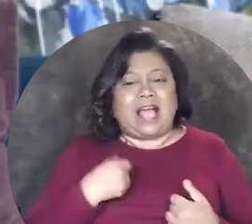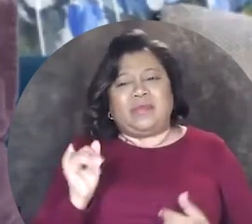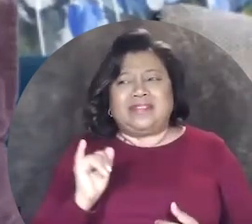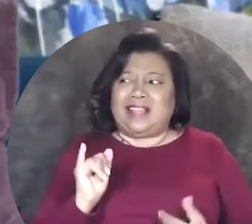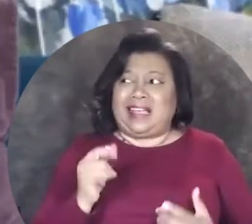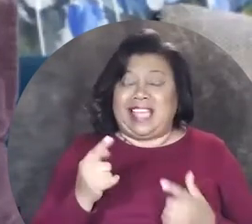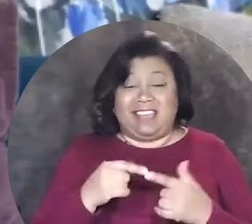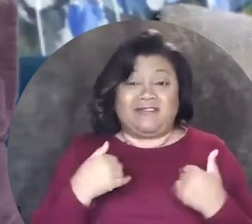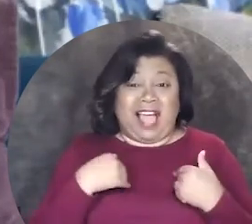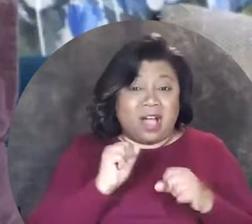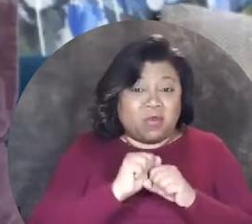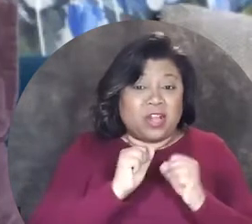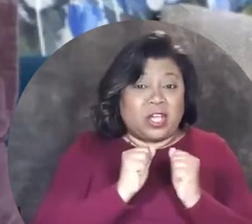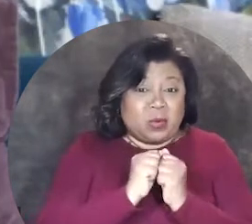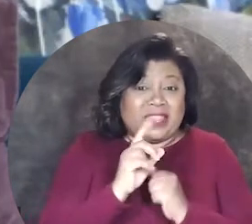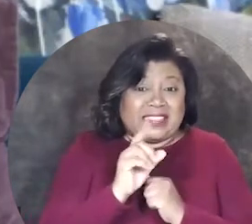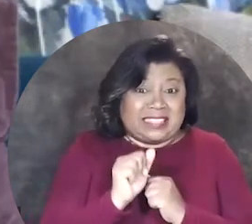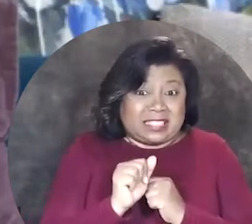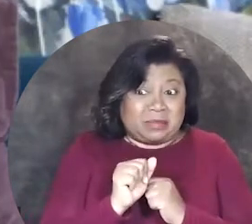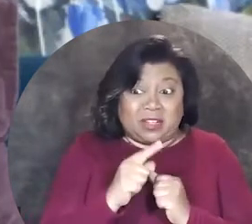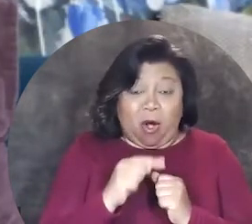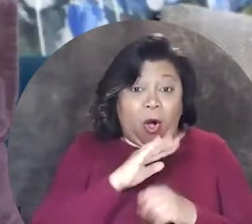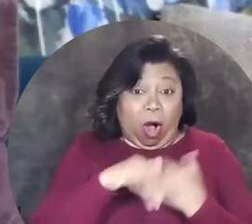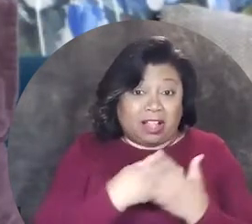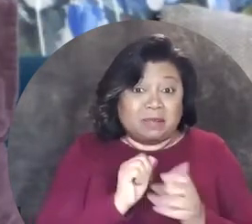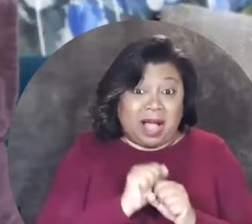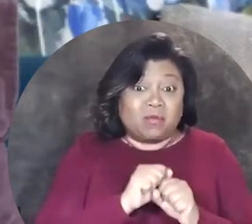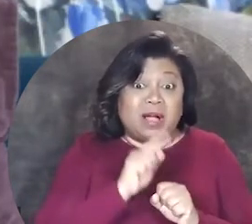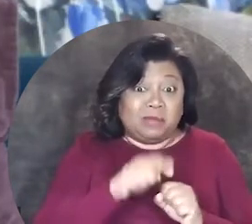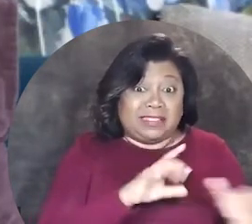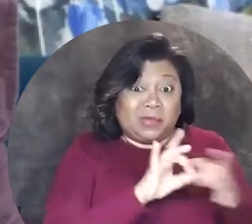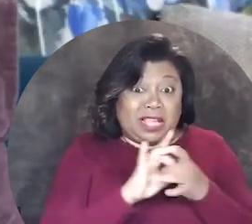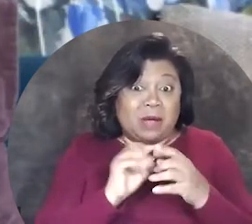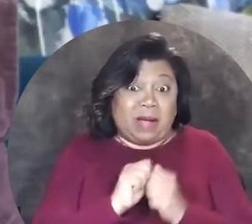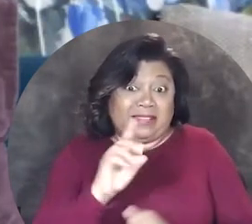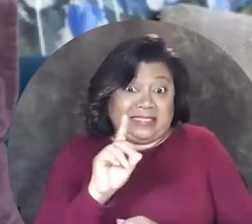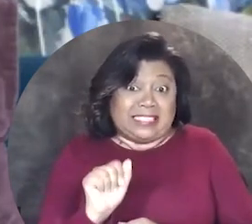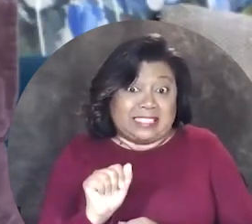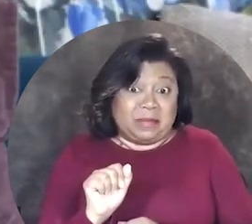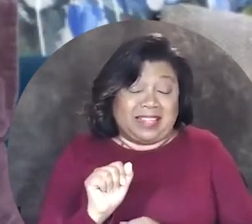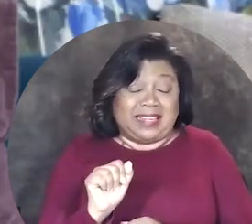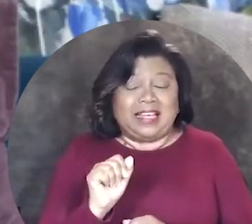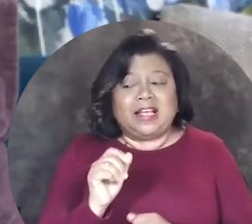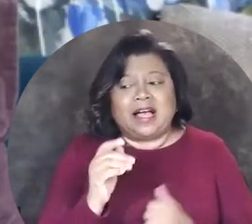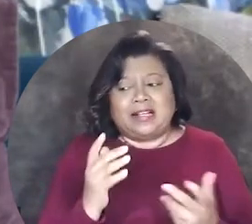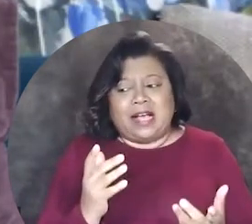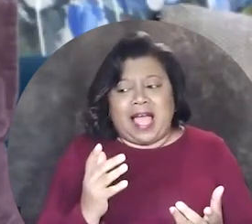because I was like if I'm working with a disability all my work must be about disability